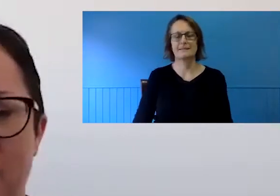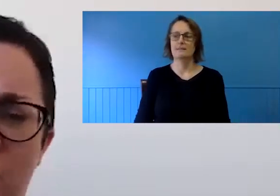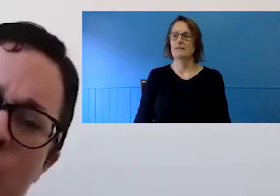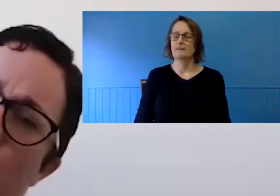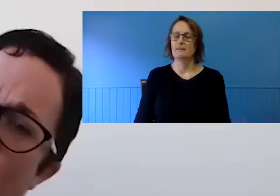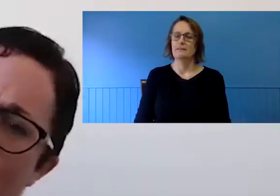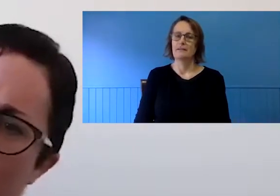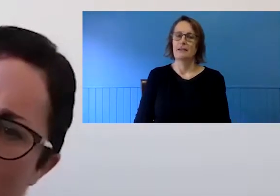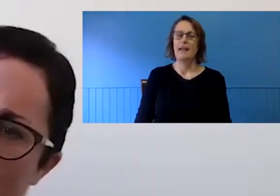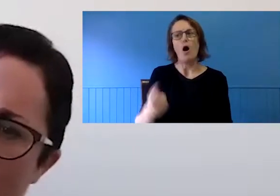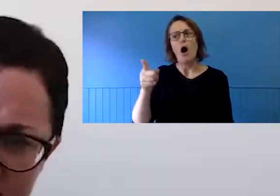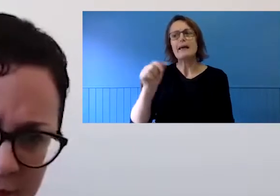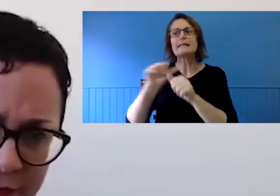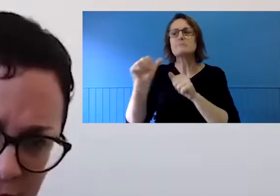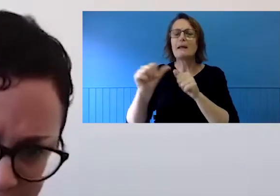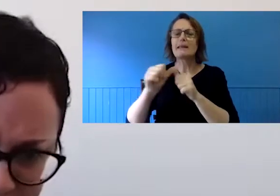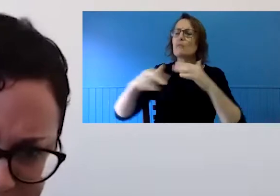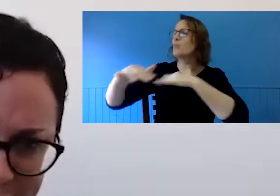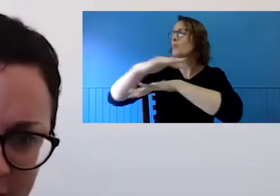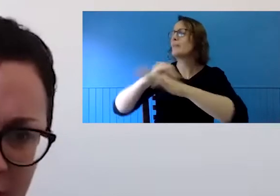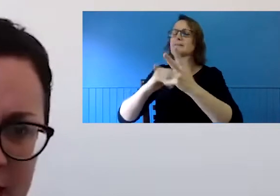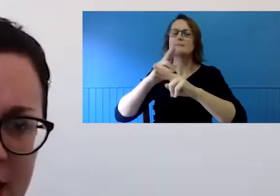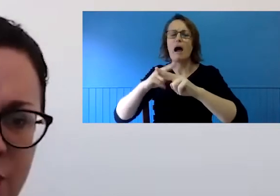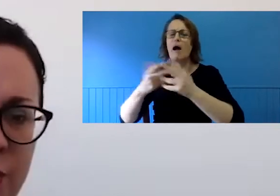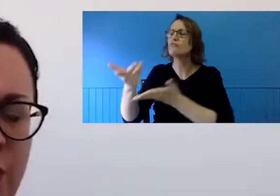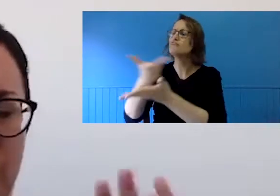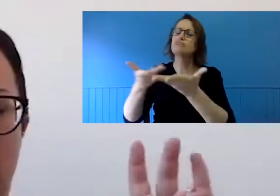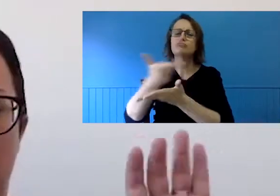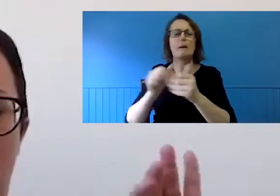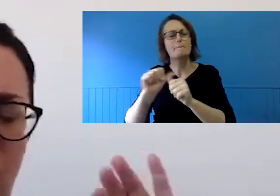conversations at the water-cooler help you be creative." "To more